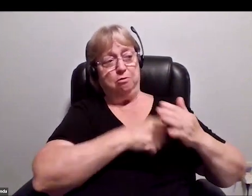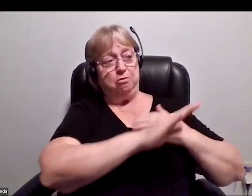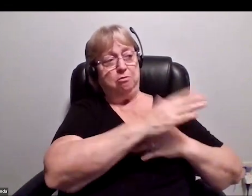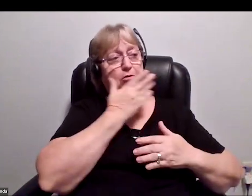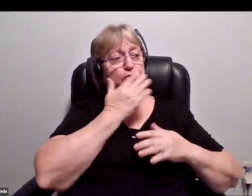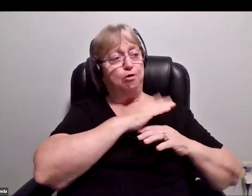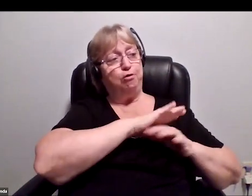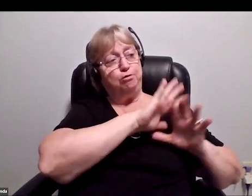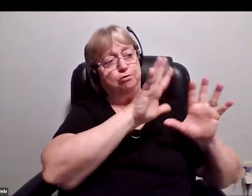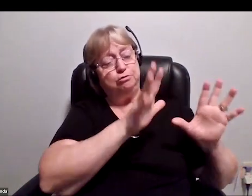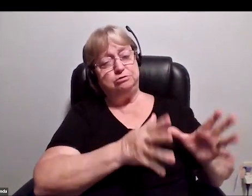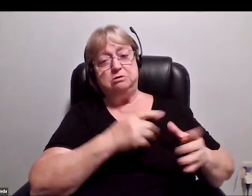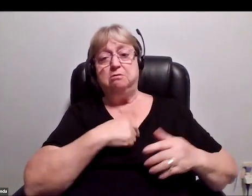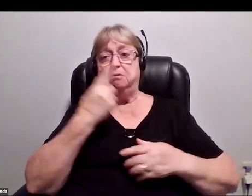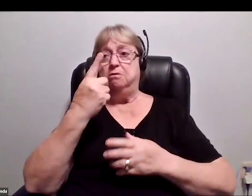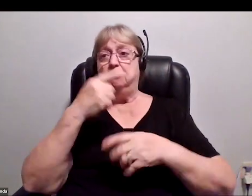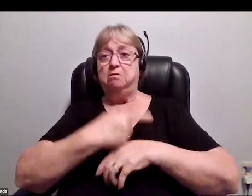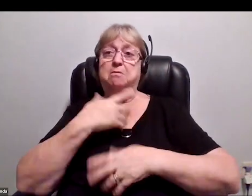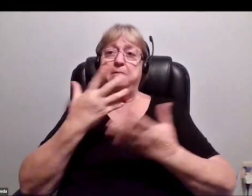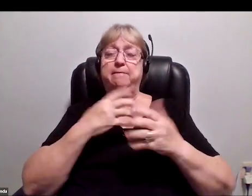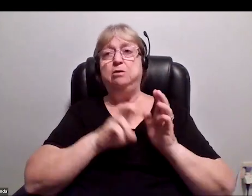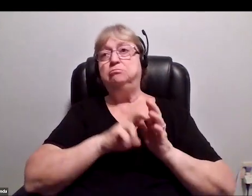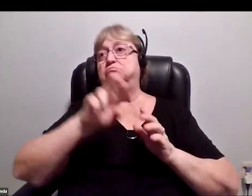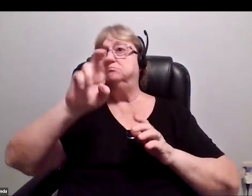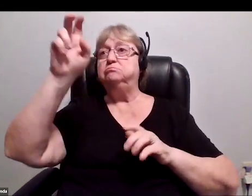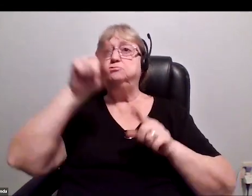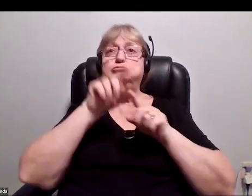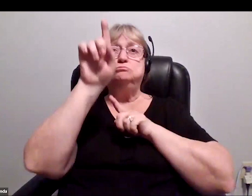One day we might travel to stars beyond